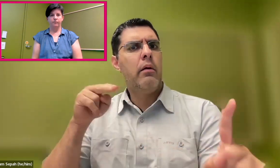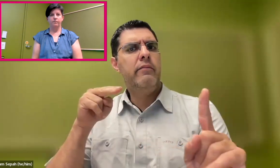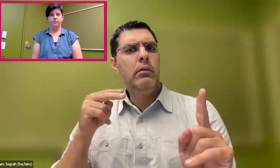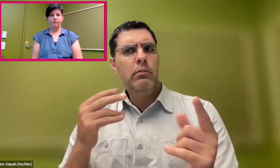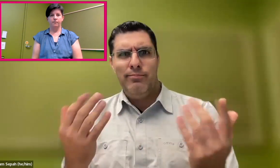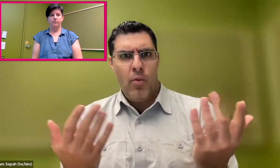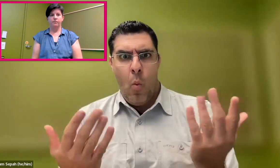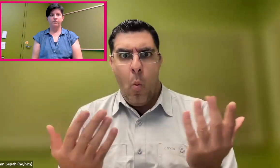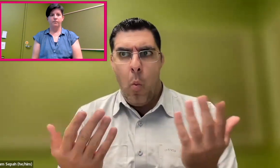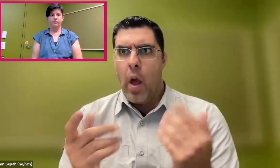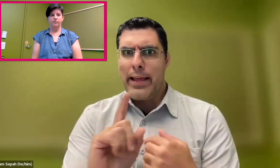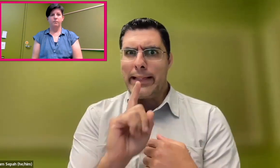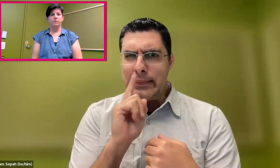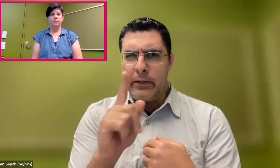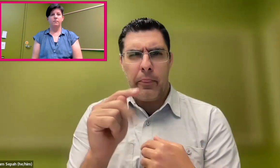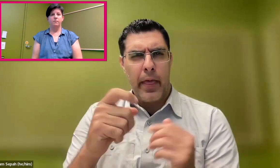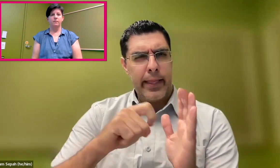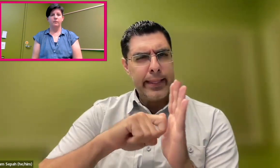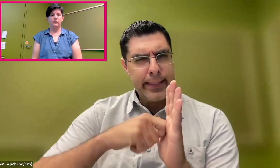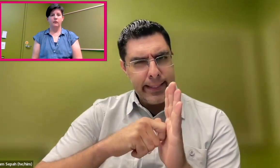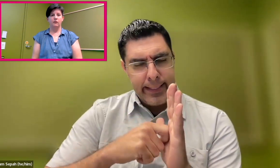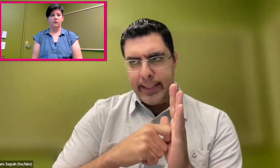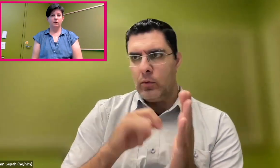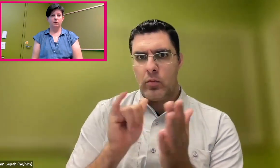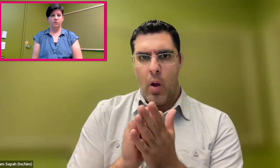Not from a deaf person's standpoint, but more from the tech industry--